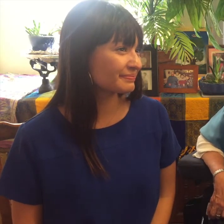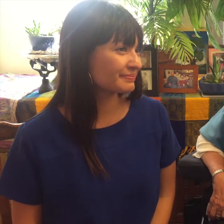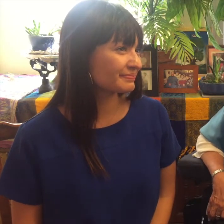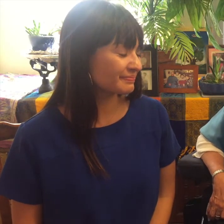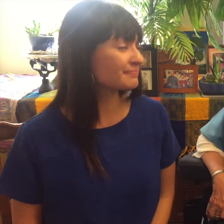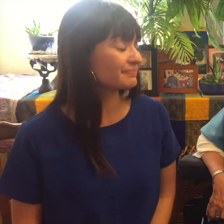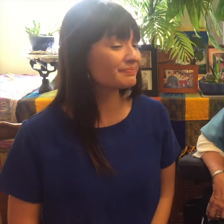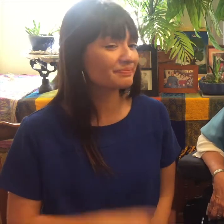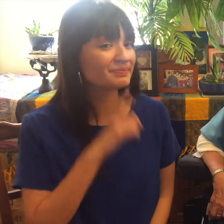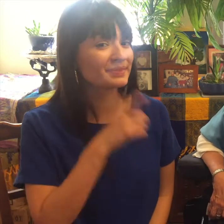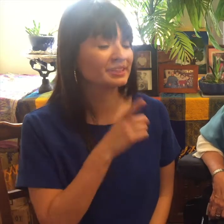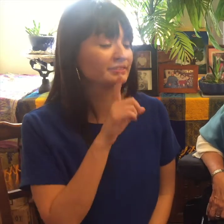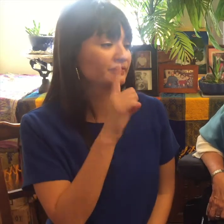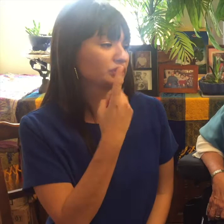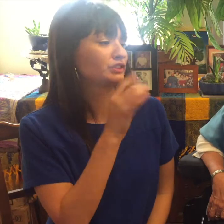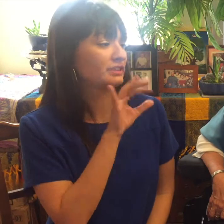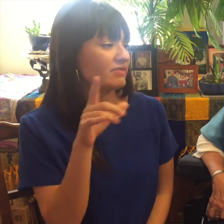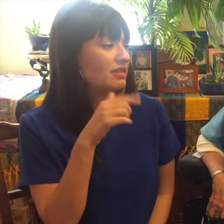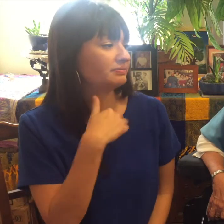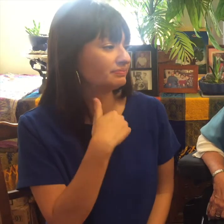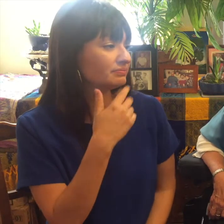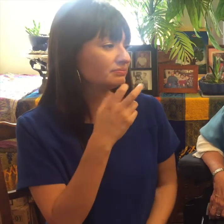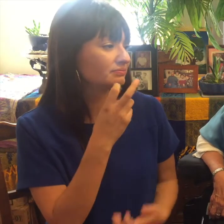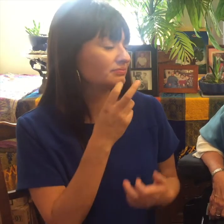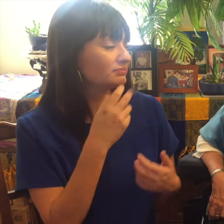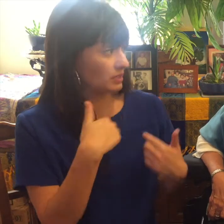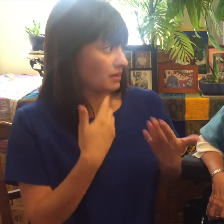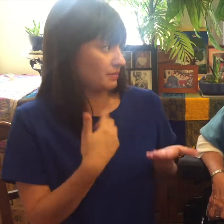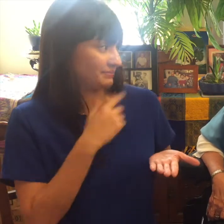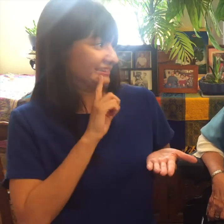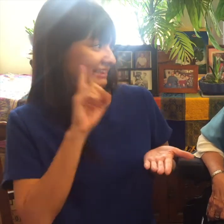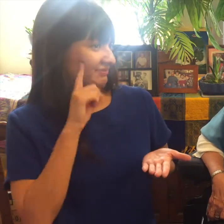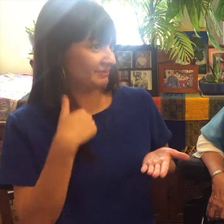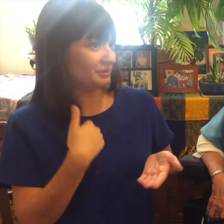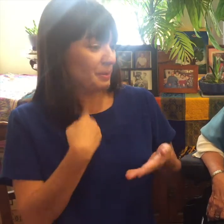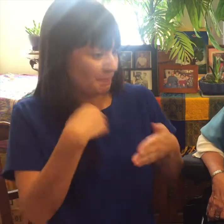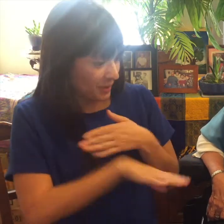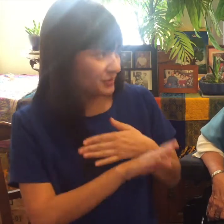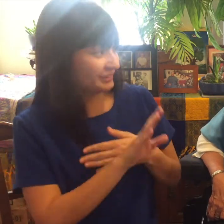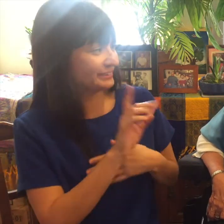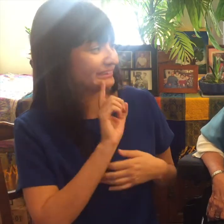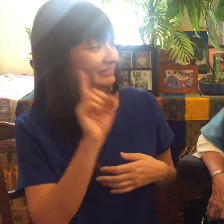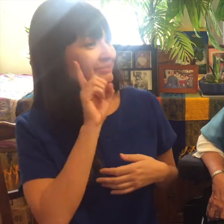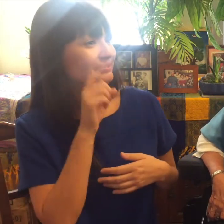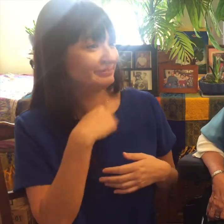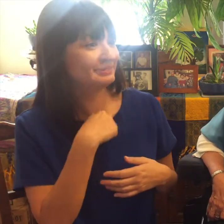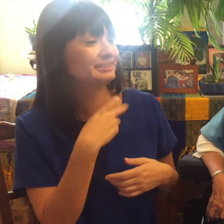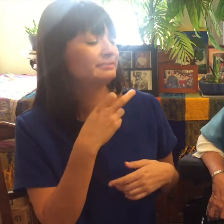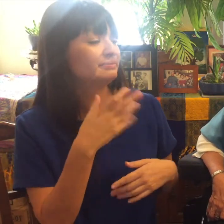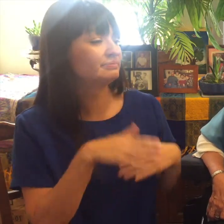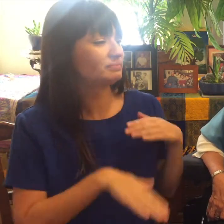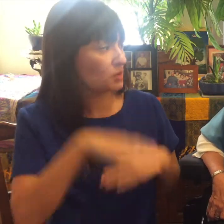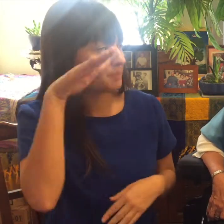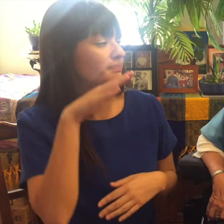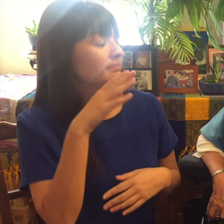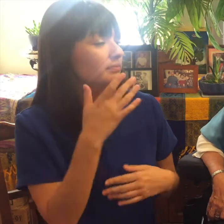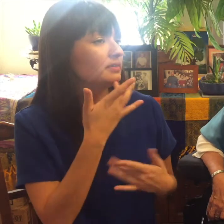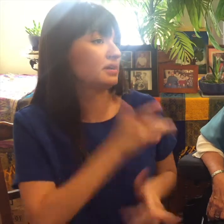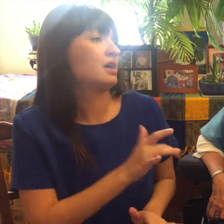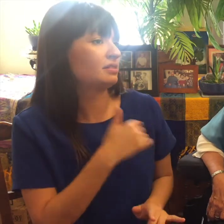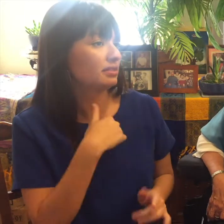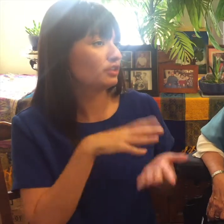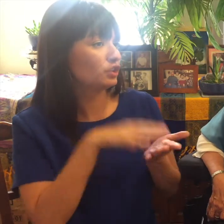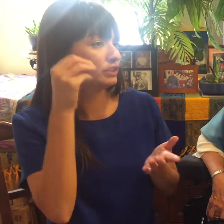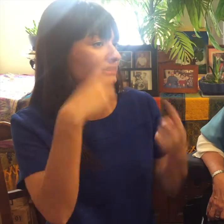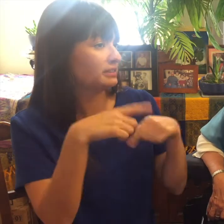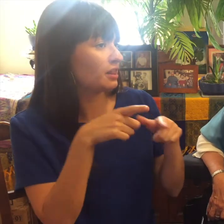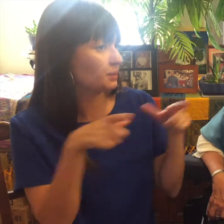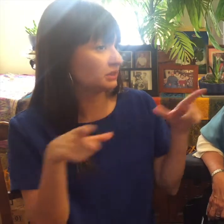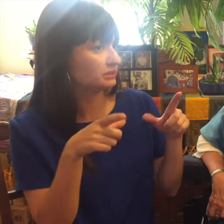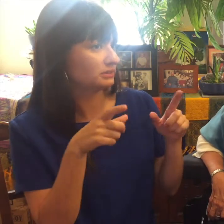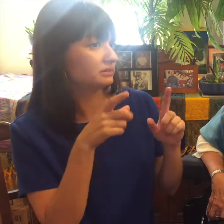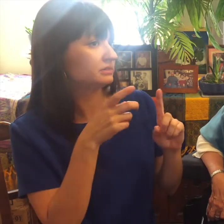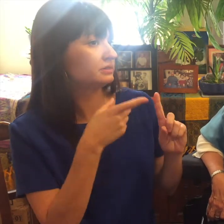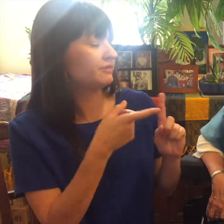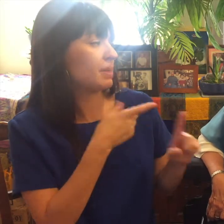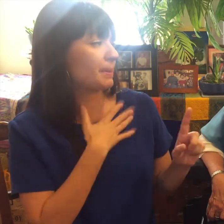Leah: First of all I'm Deaf I was born Deaf I grew up very lucky with American